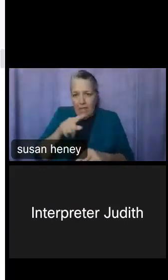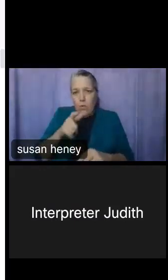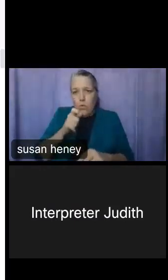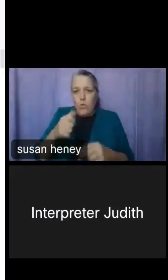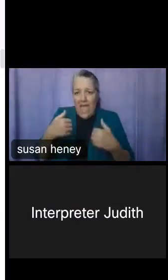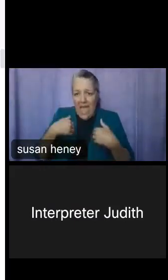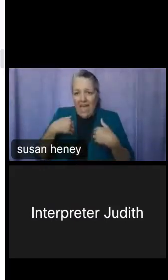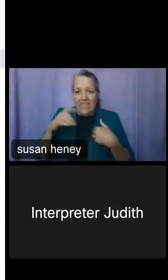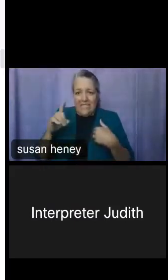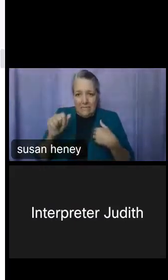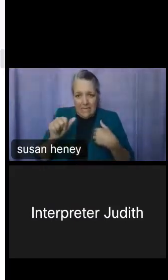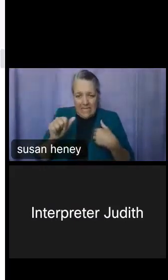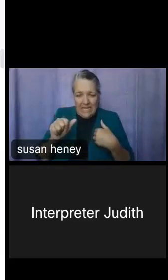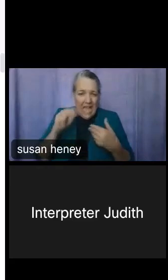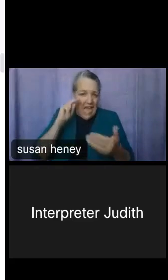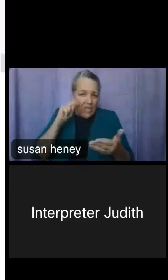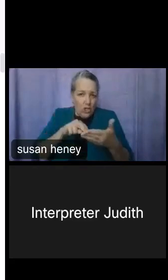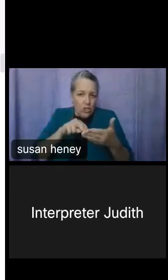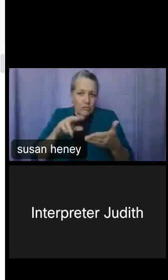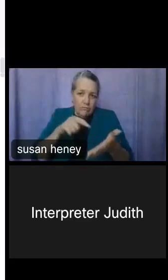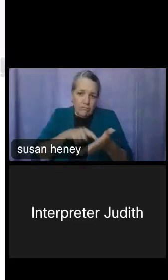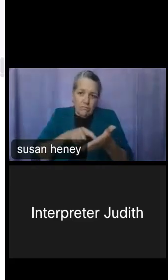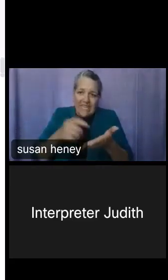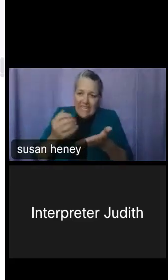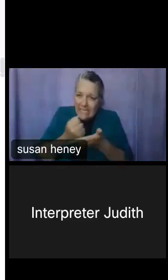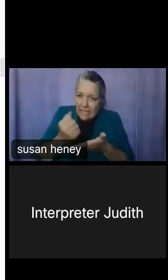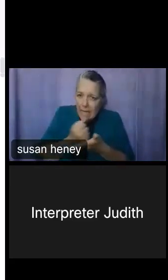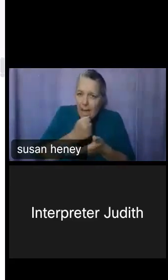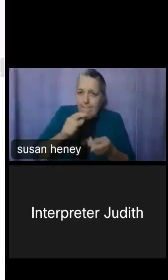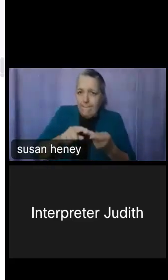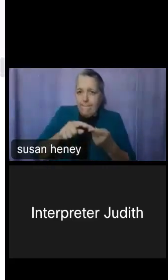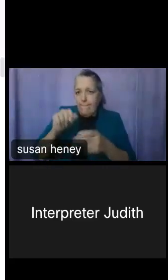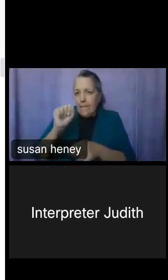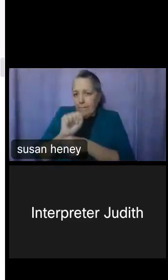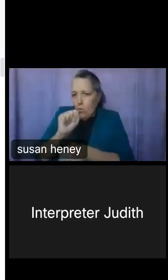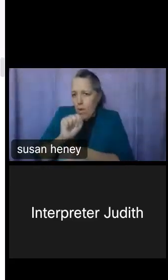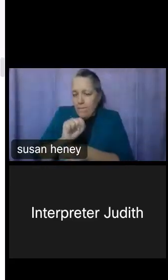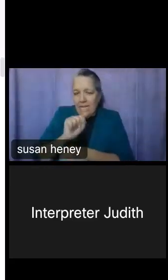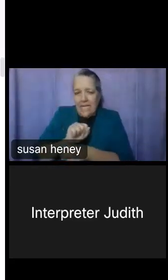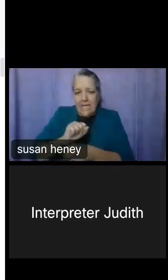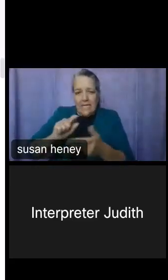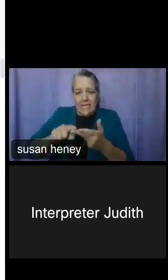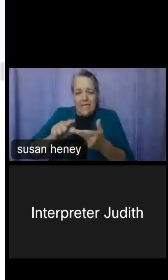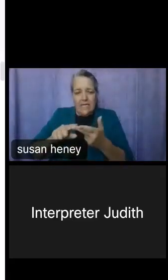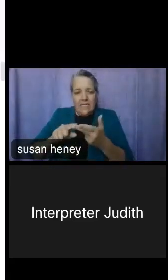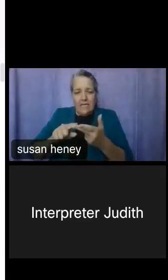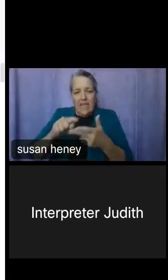look at their income level, employment. Virtually, this is available for every single tract in